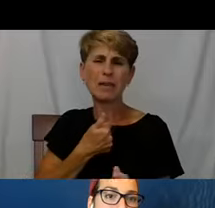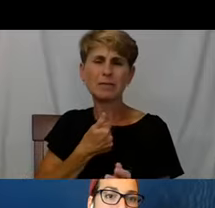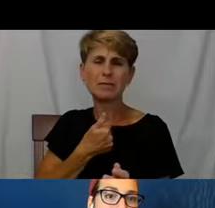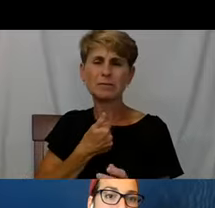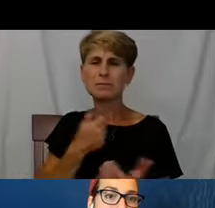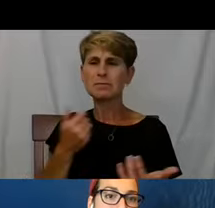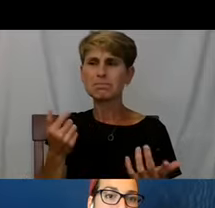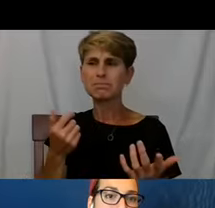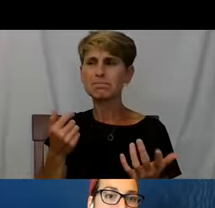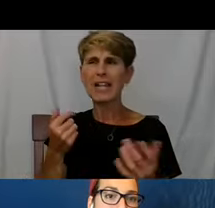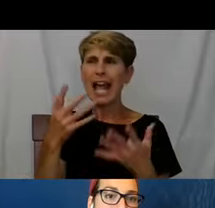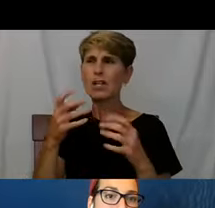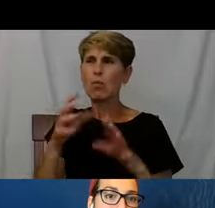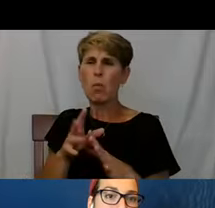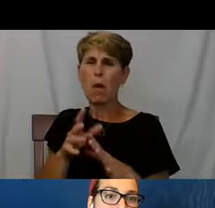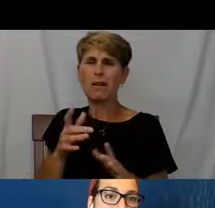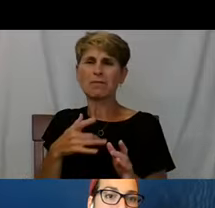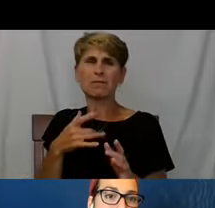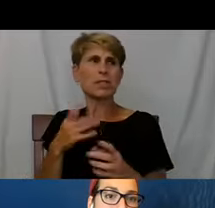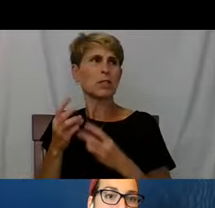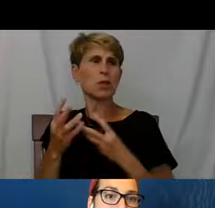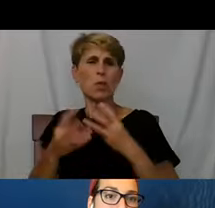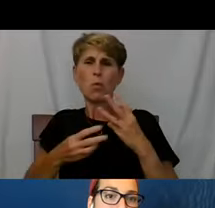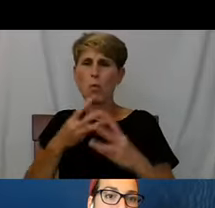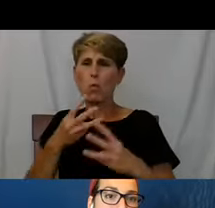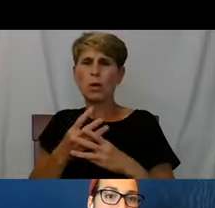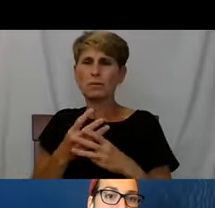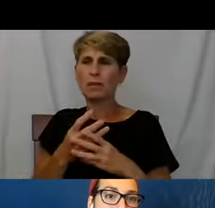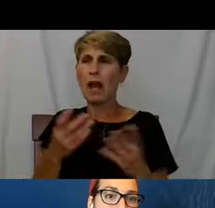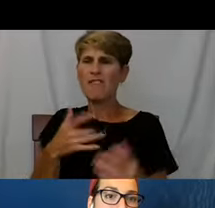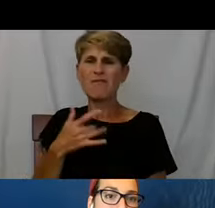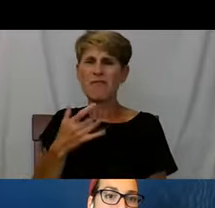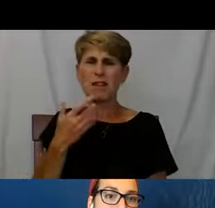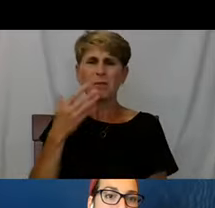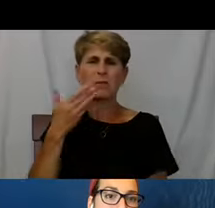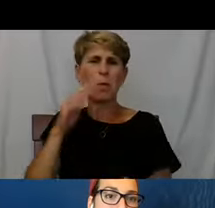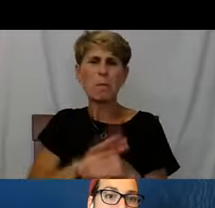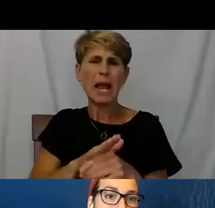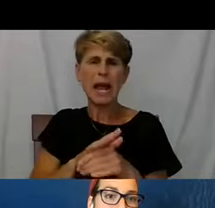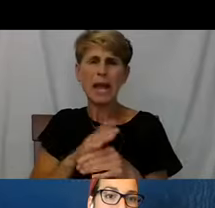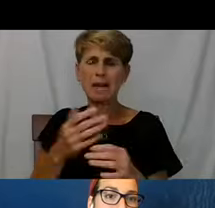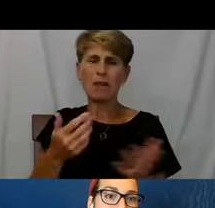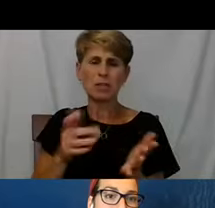And at this point I didn't care because the world felt so bad. I'm gonna have a professional do it.